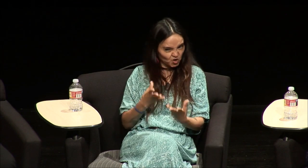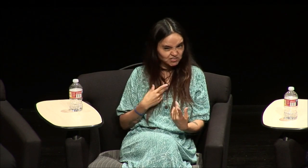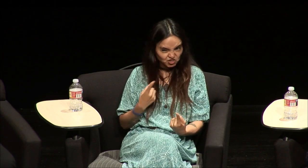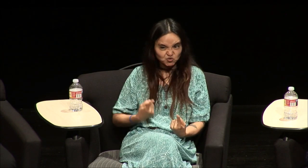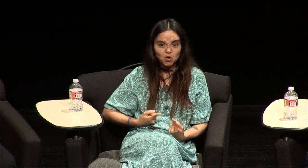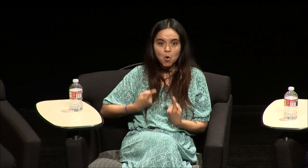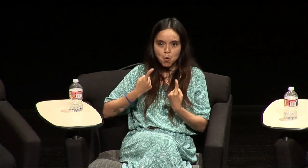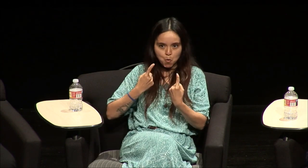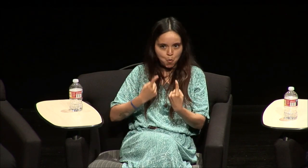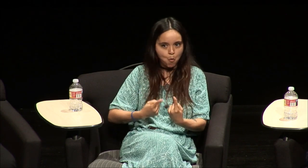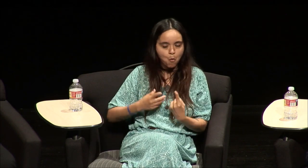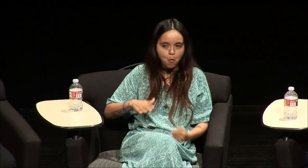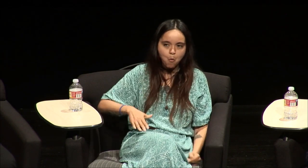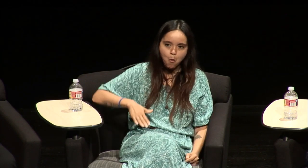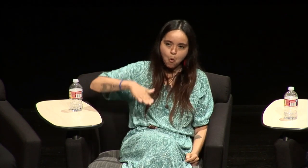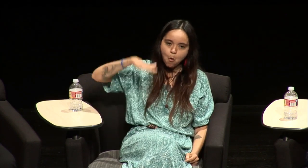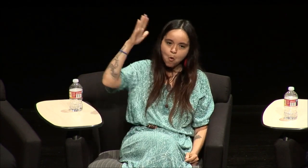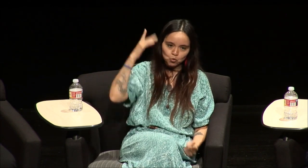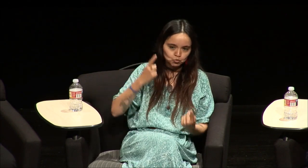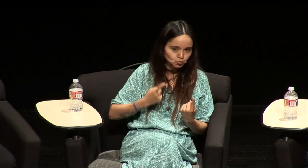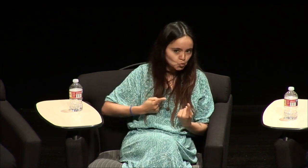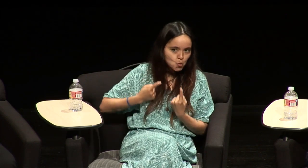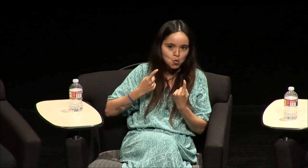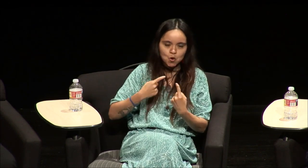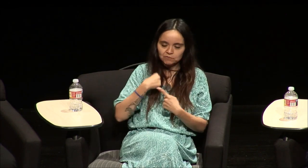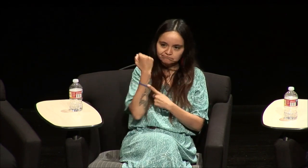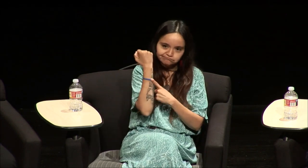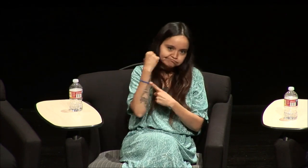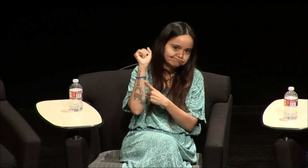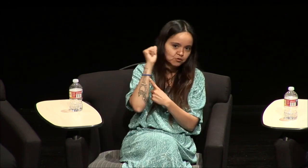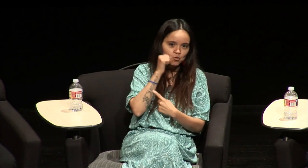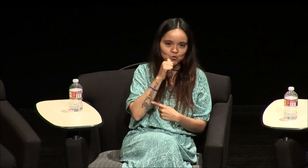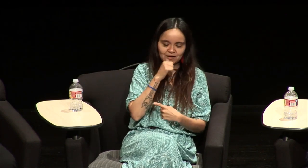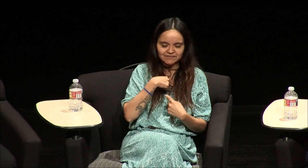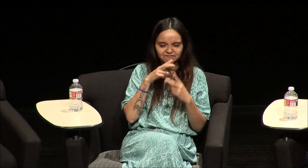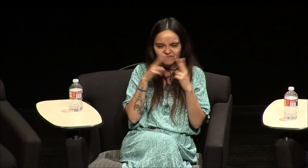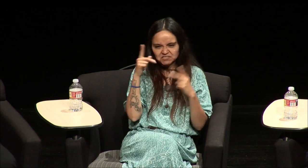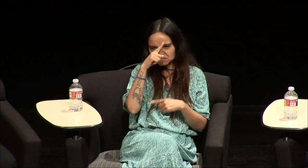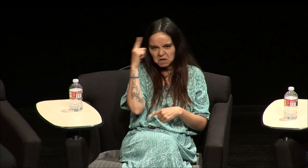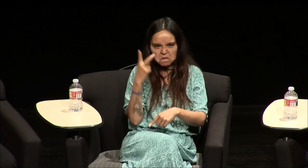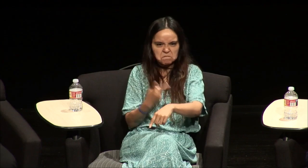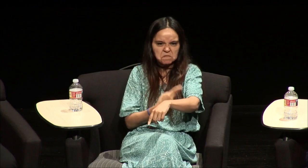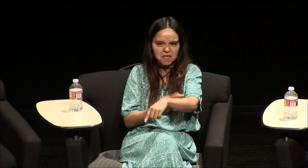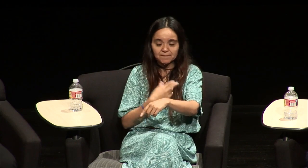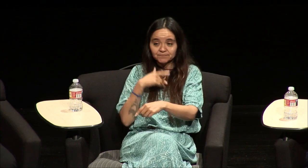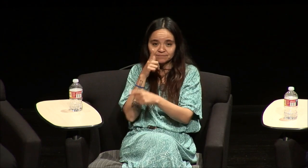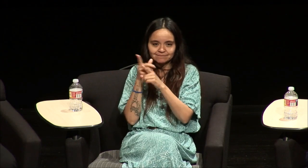and I struggled, I really did. I grew up with the struggle. I rebelled. I was the